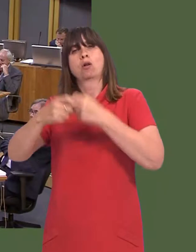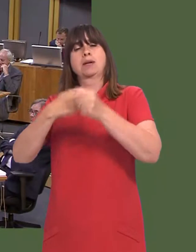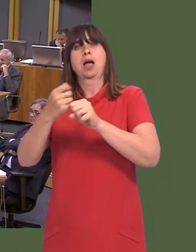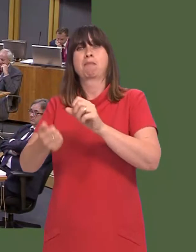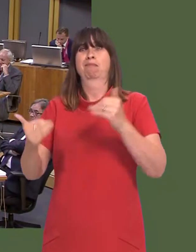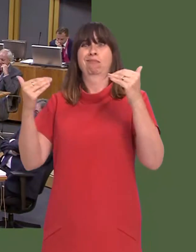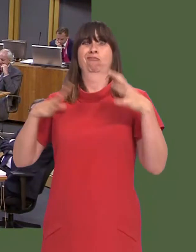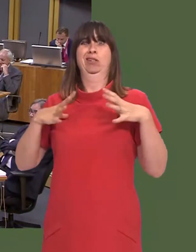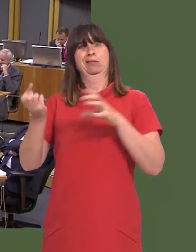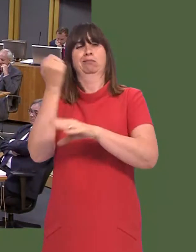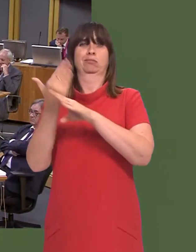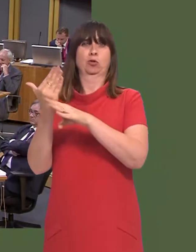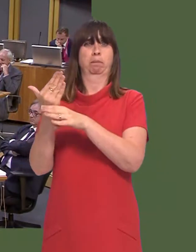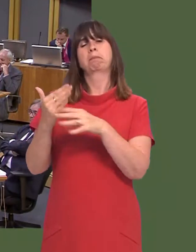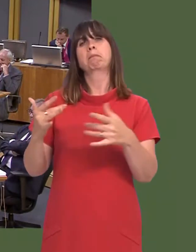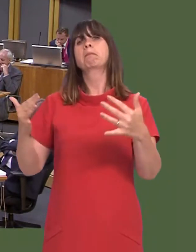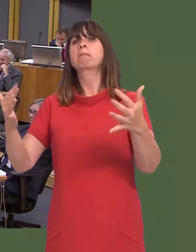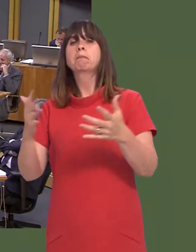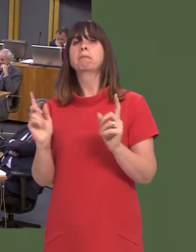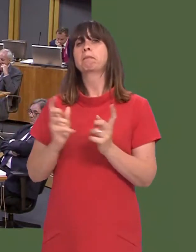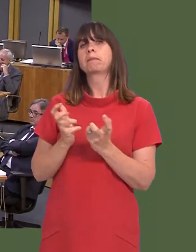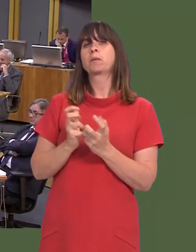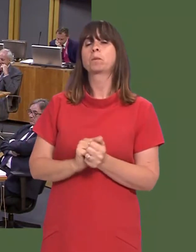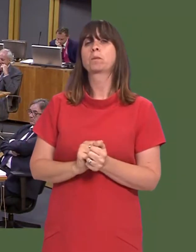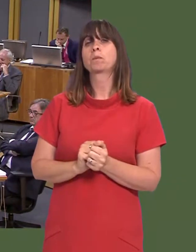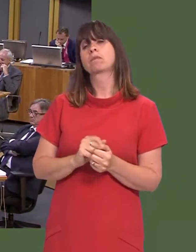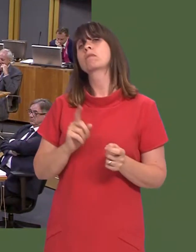That will set out how weíll deliver our ëTaking Wales Forwardí commitment to reshape employability